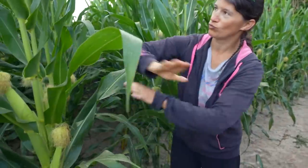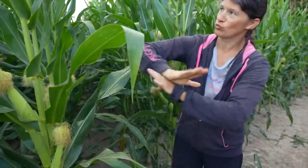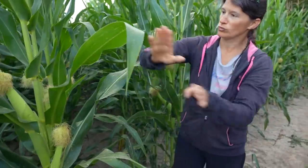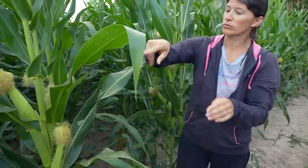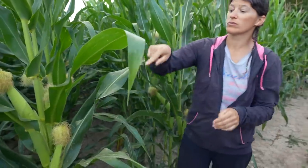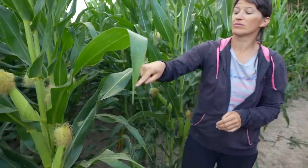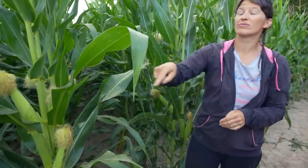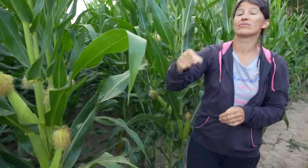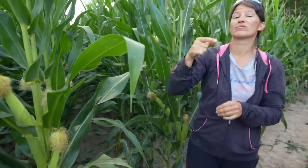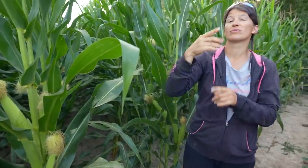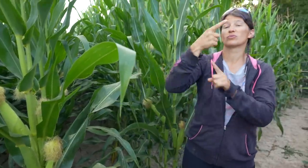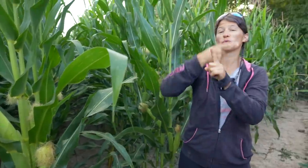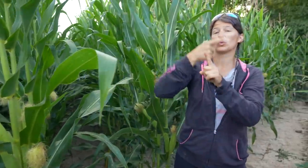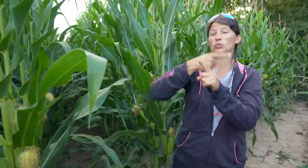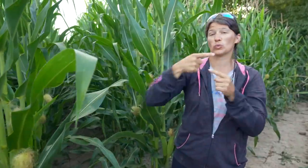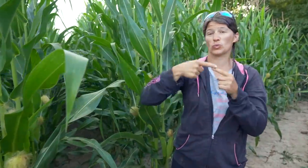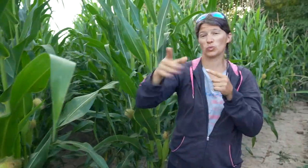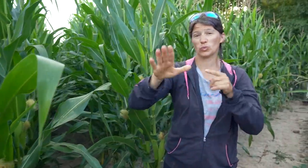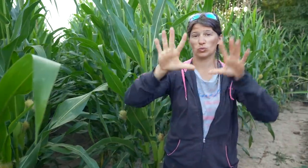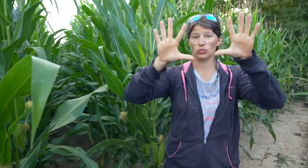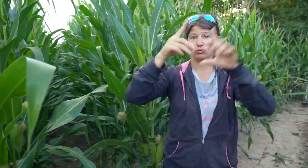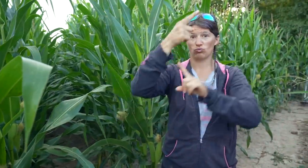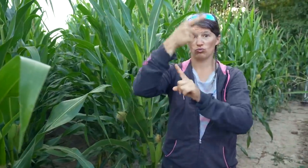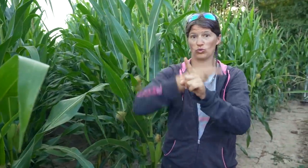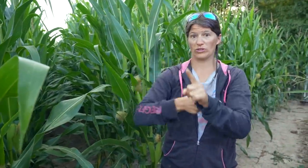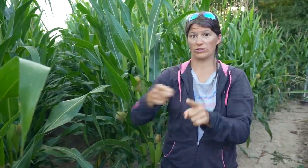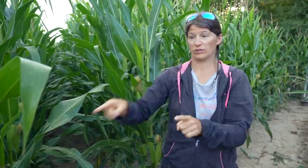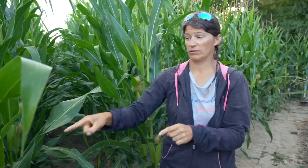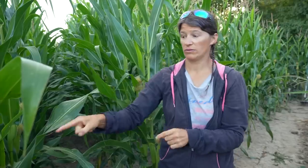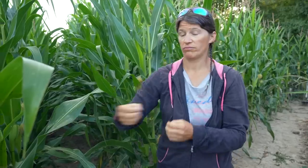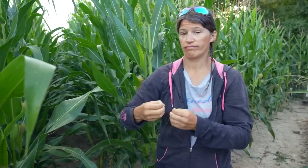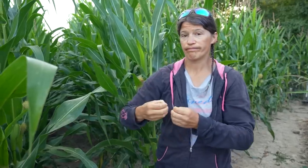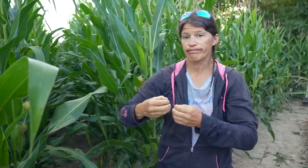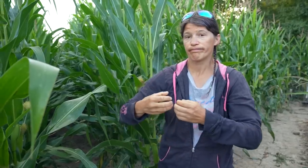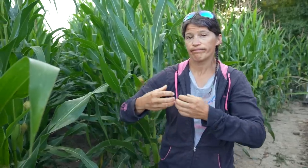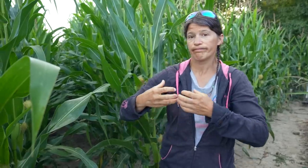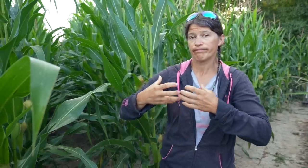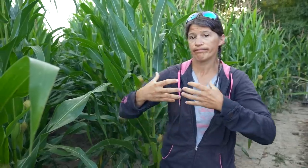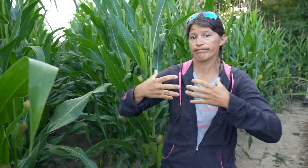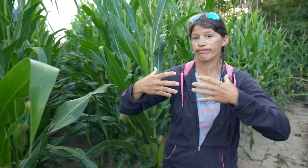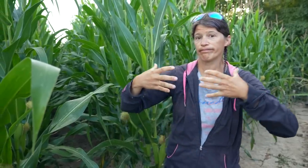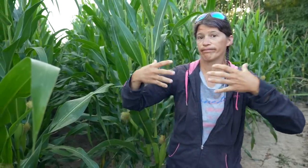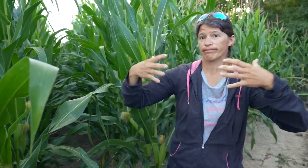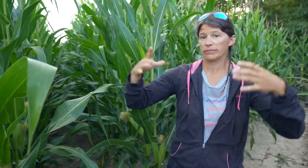We will grow them for ten months.